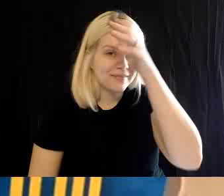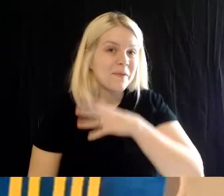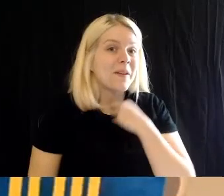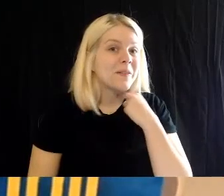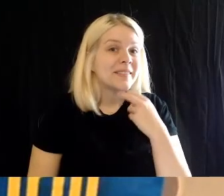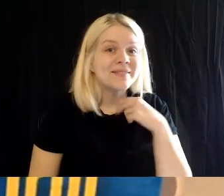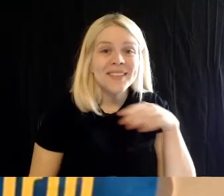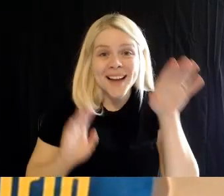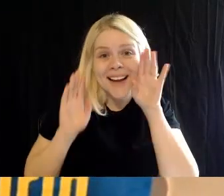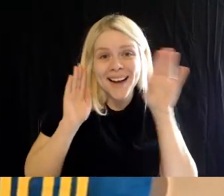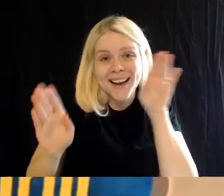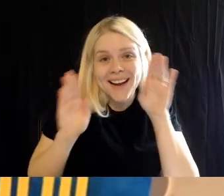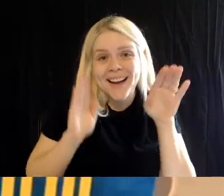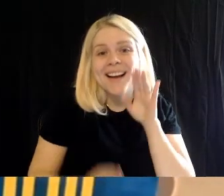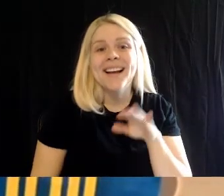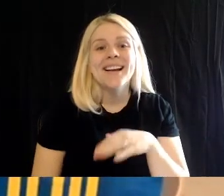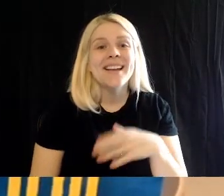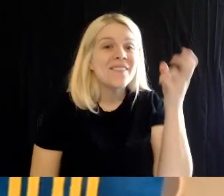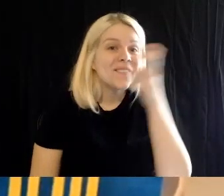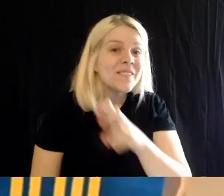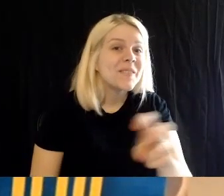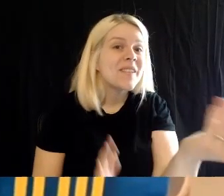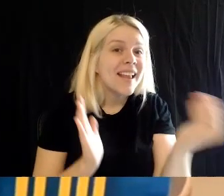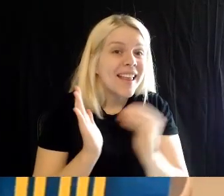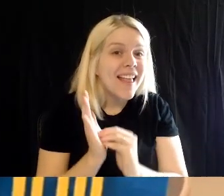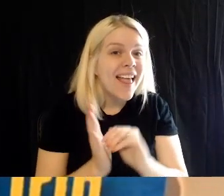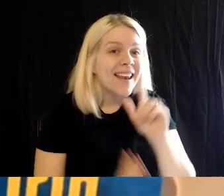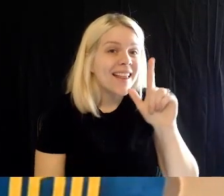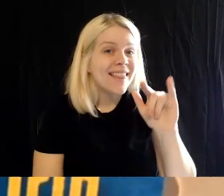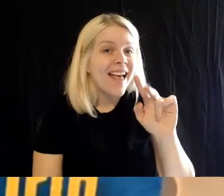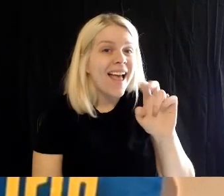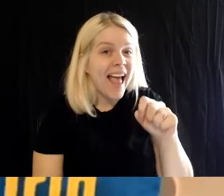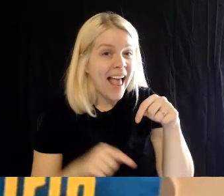Brad: Live from Utah's Hogle Zoo, coming your way.